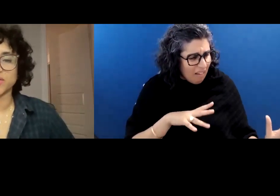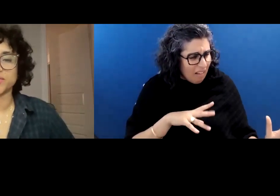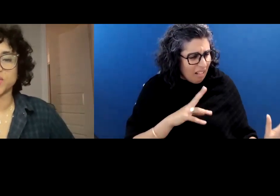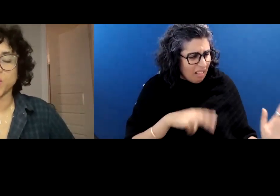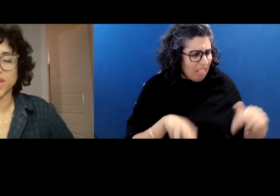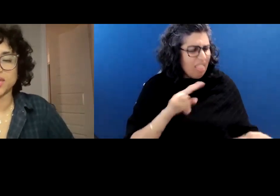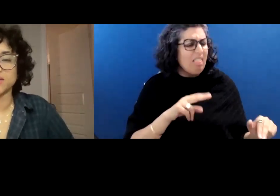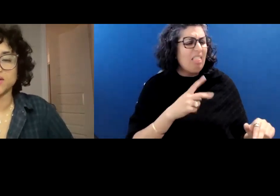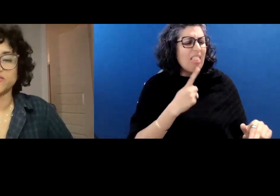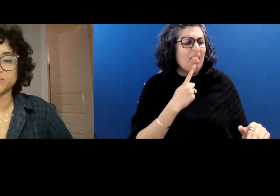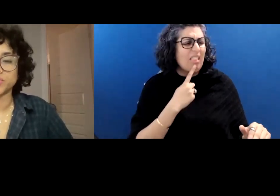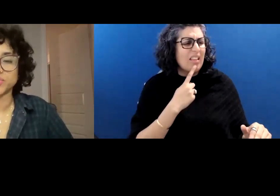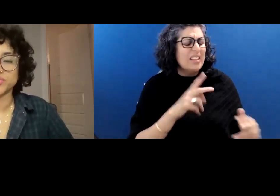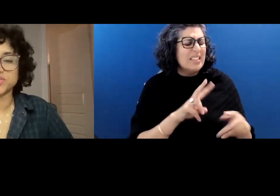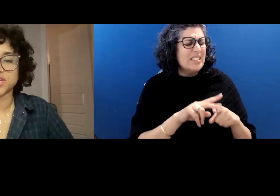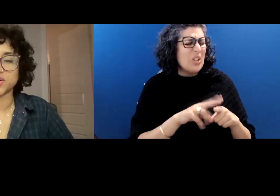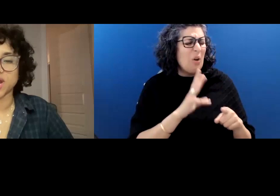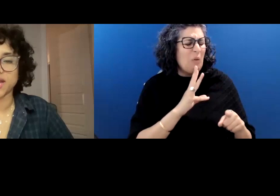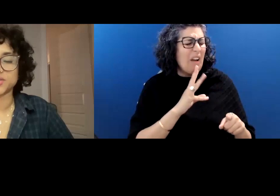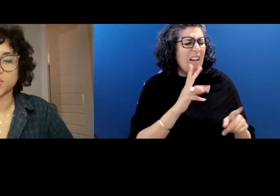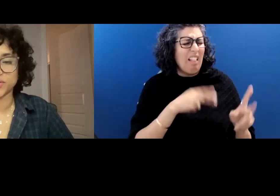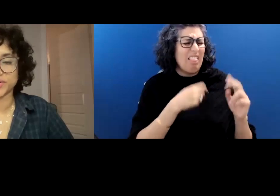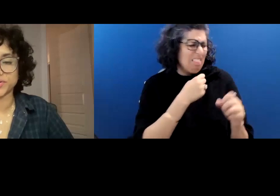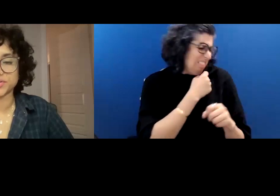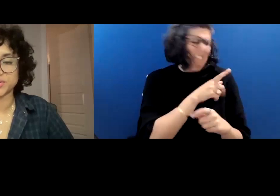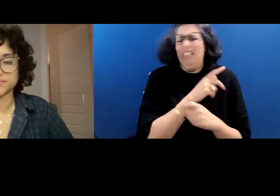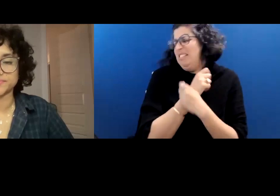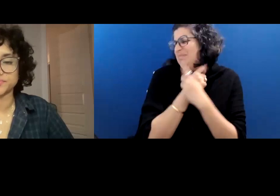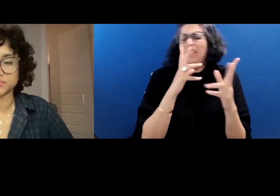water away from bruised and cracked corners.